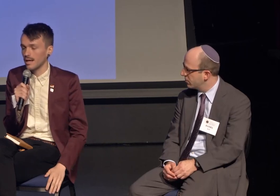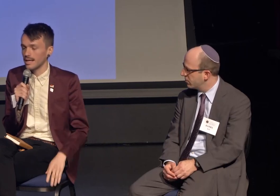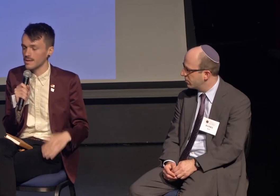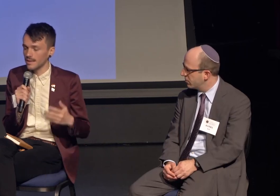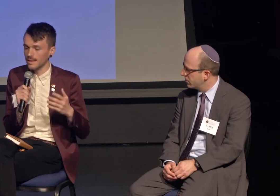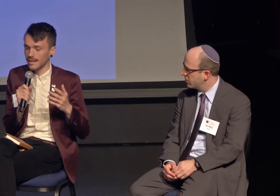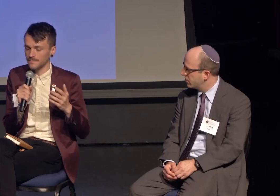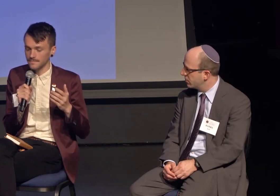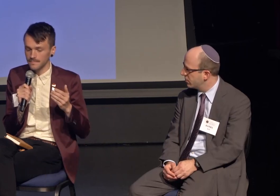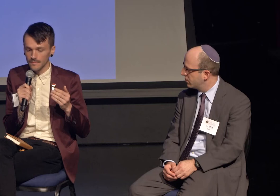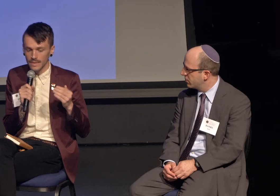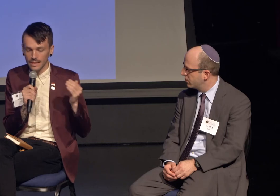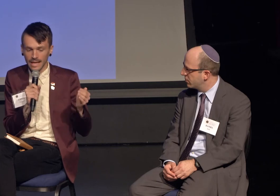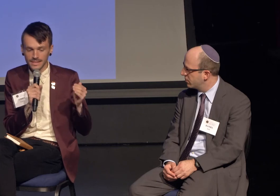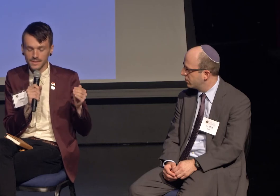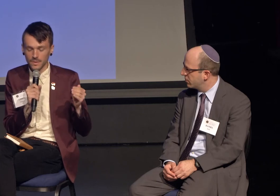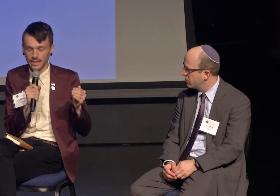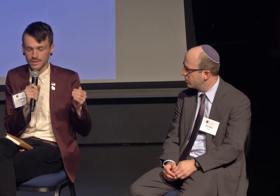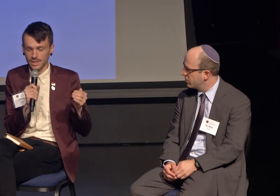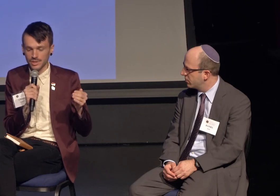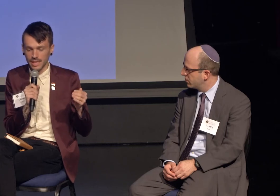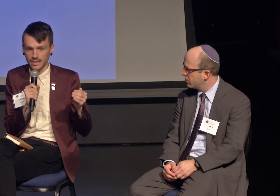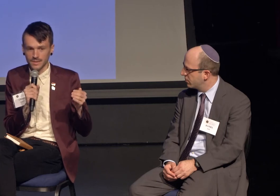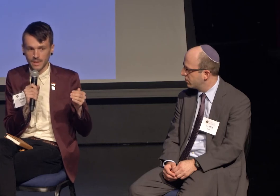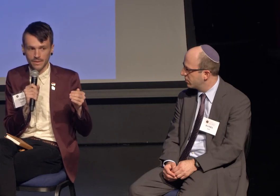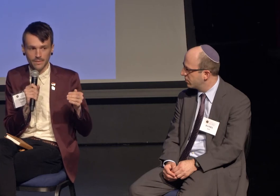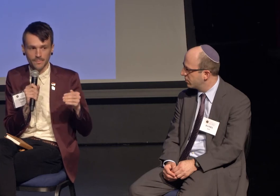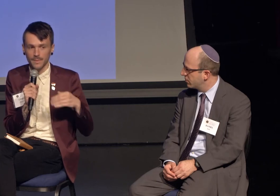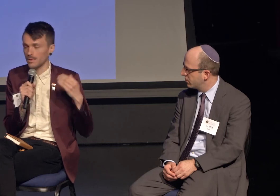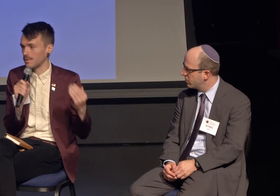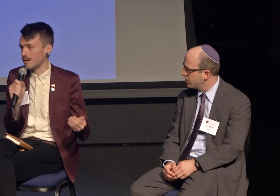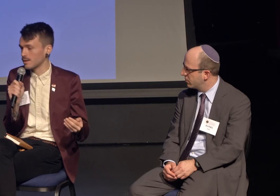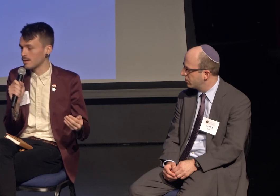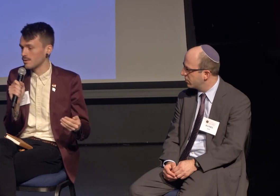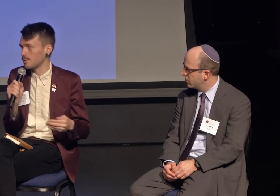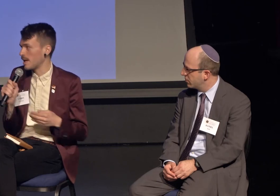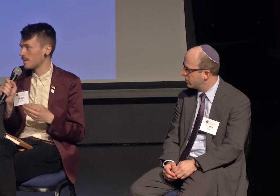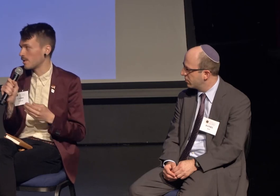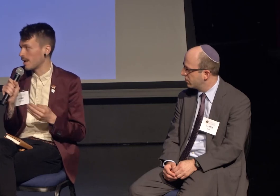So I think that, that's a story that she shares with people around her who maybe don't have